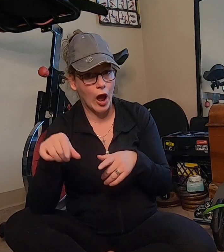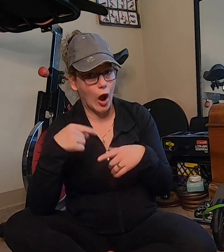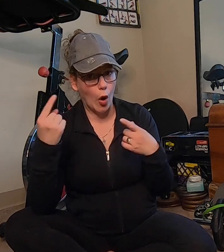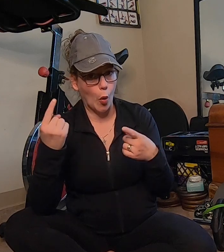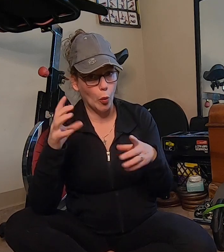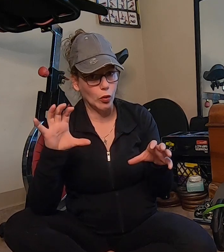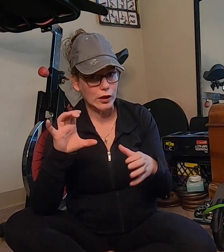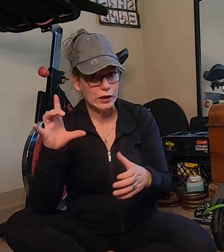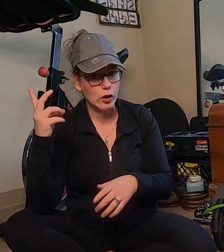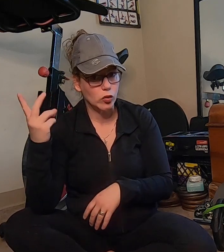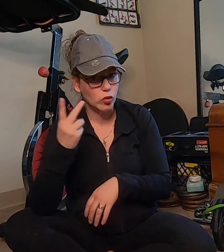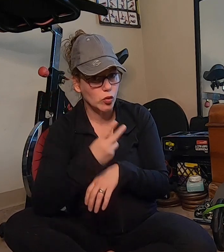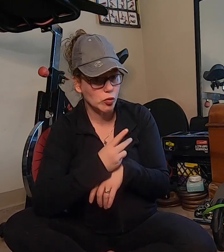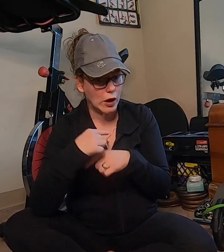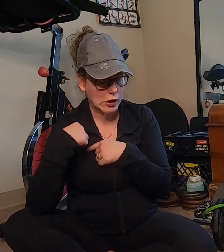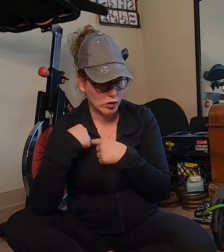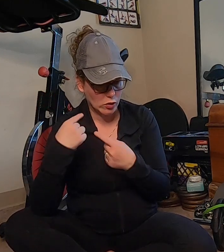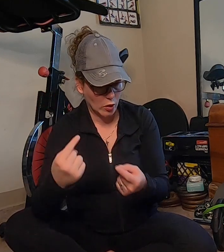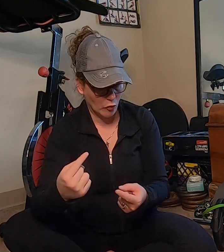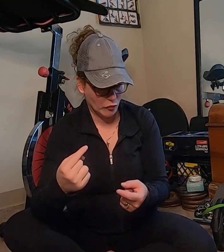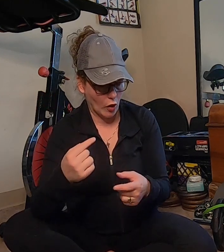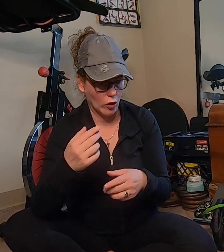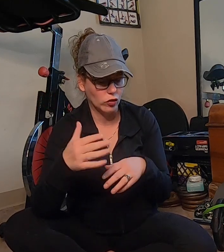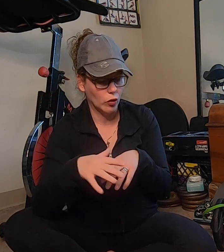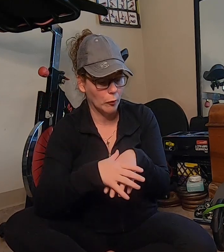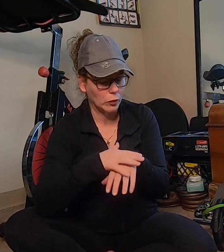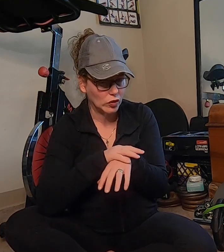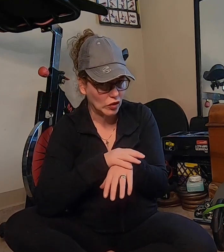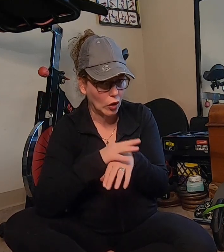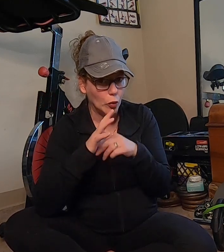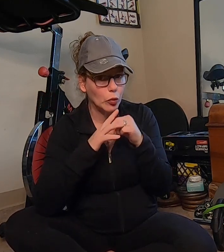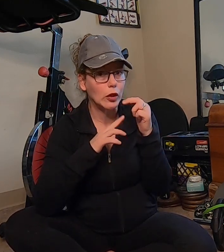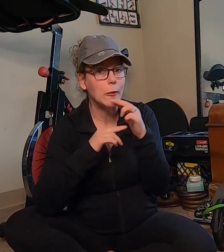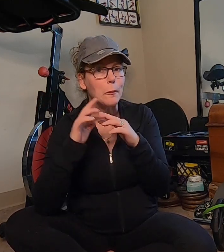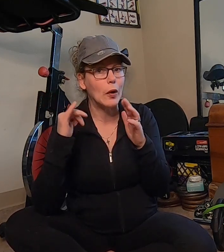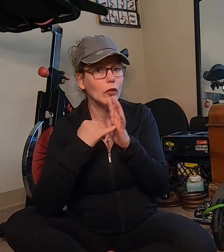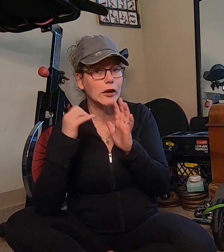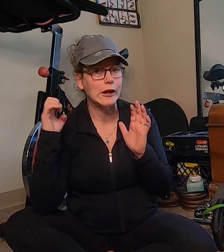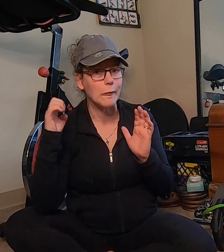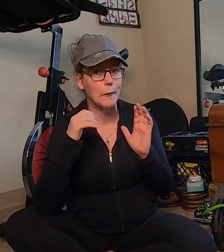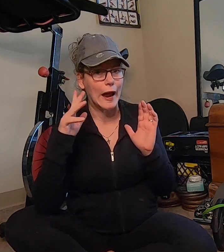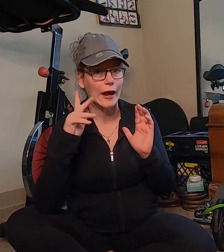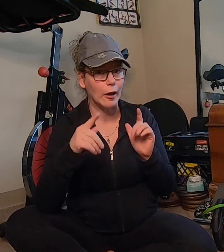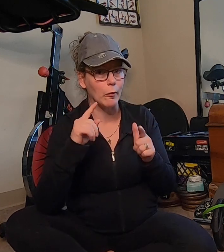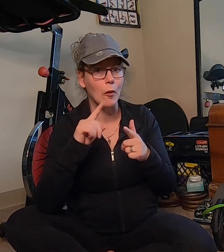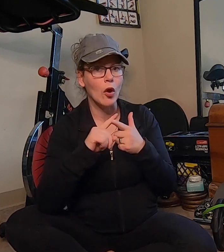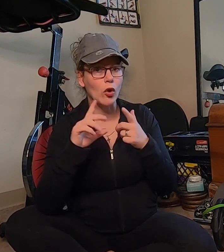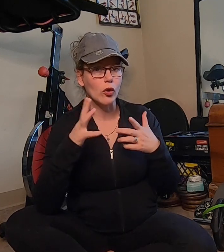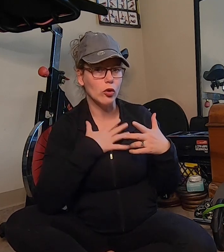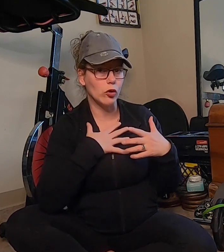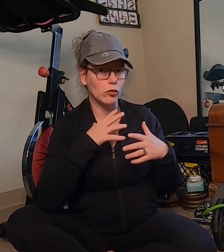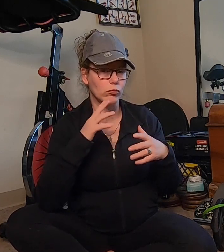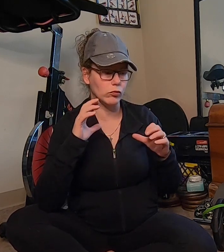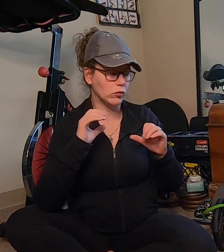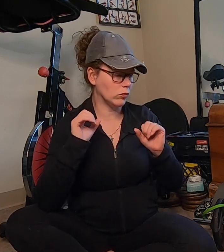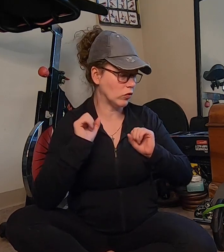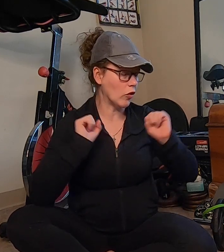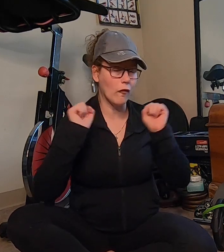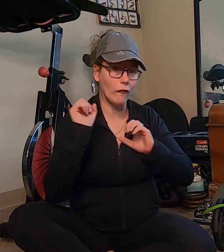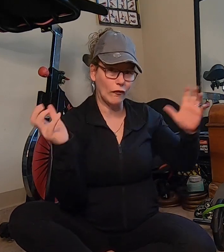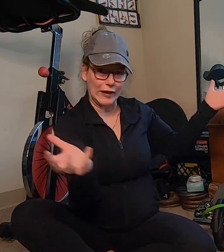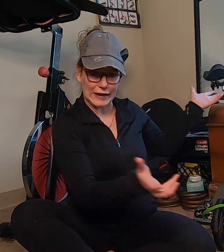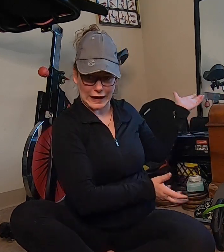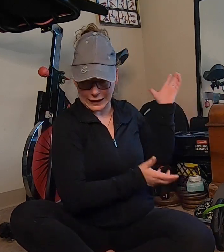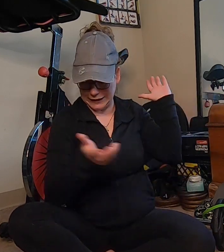I only did two days so far so I'm still building it back up to fitness